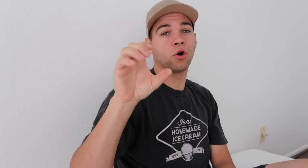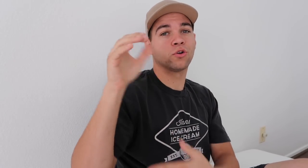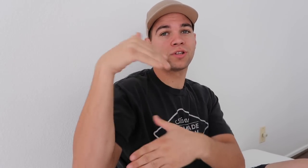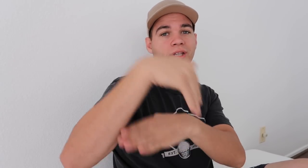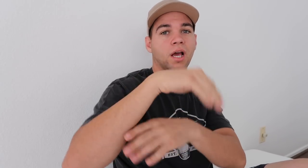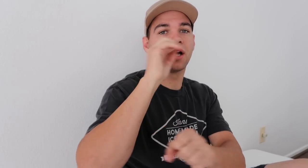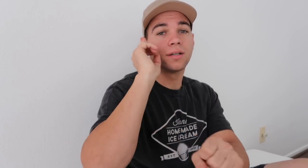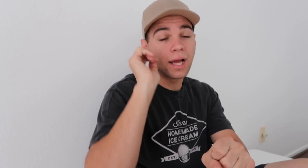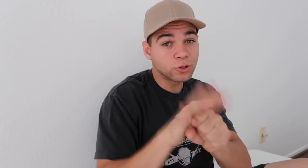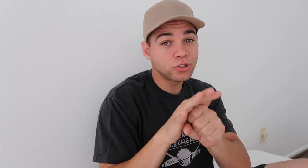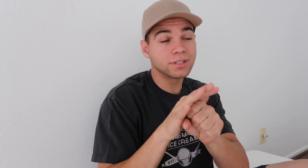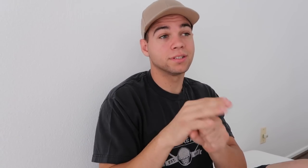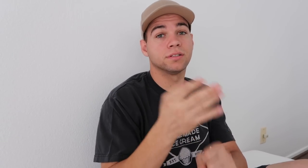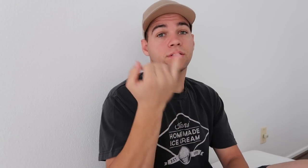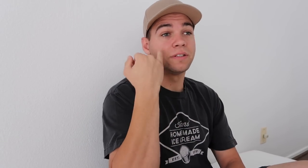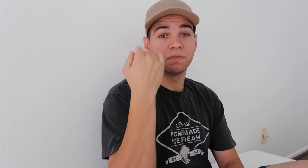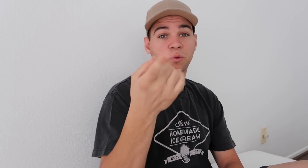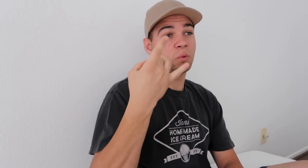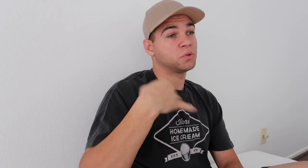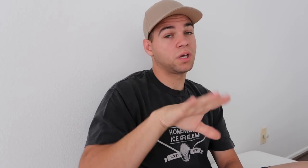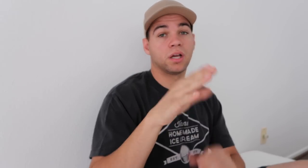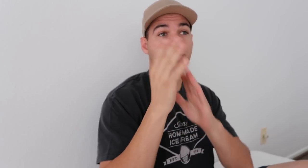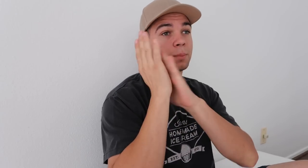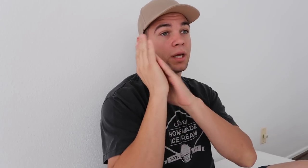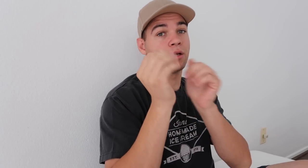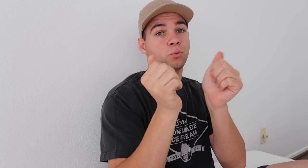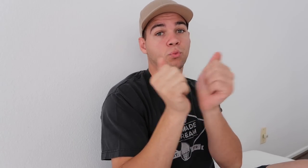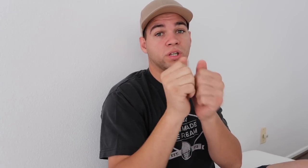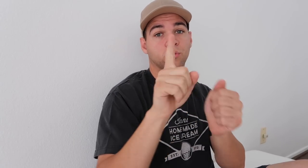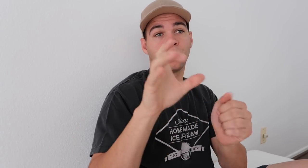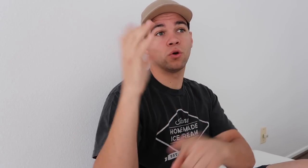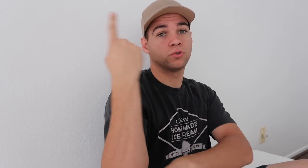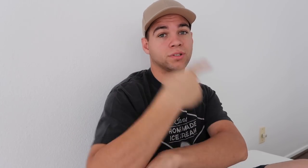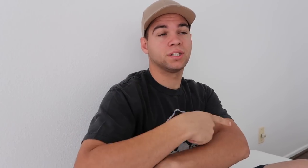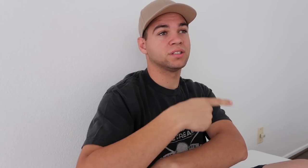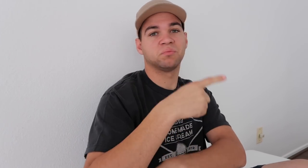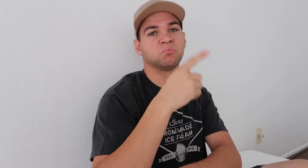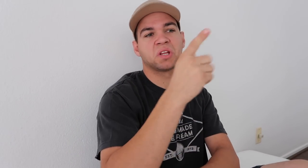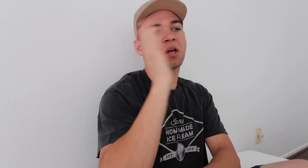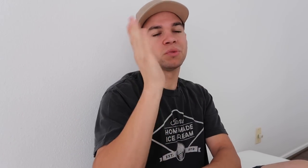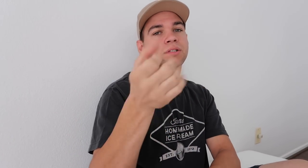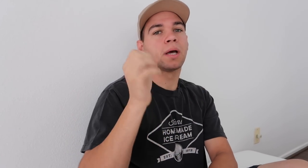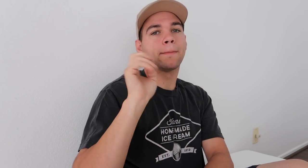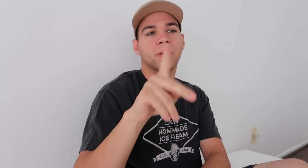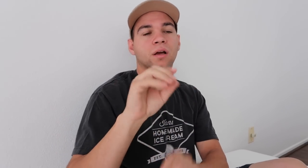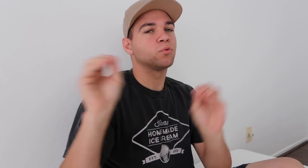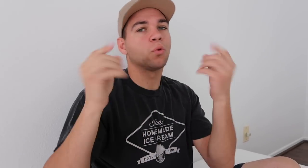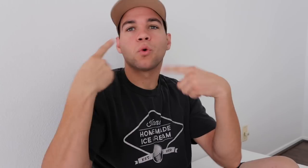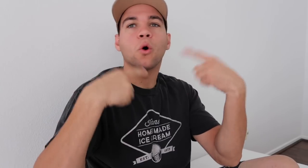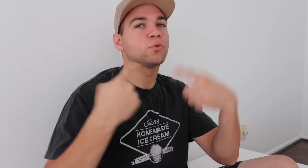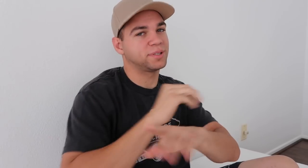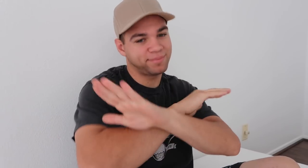3. 100 night guarantee If you don't like the bed within 100 days, they will take it back, no arguing!